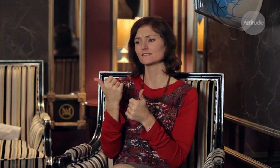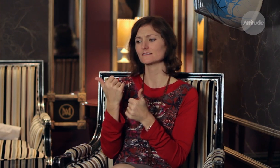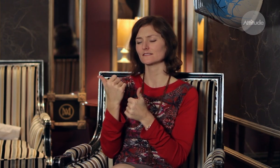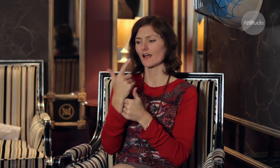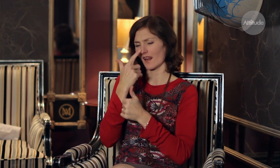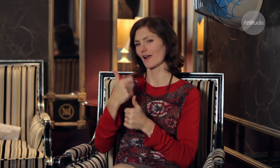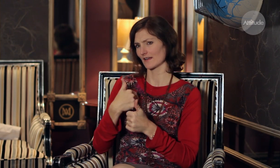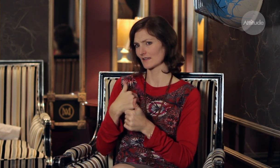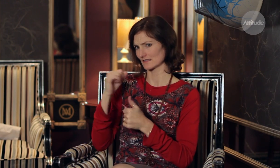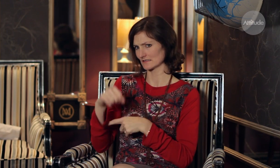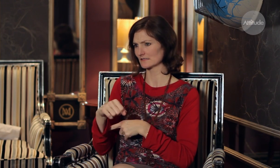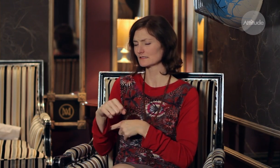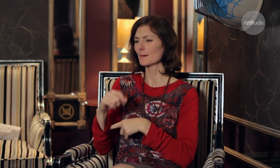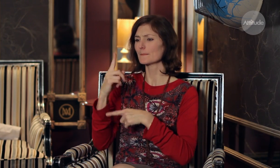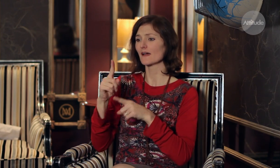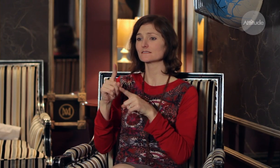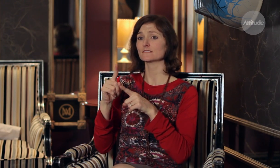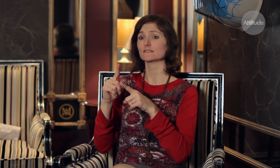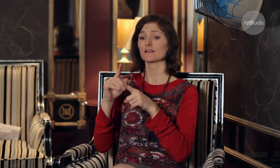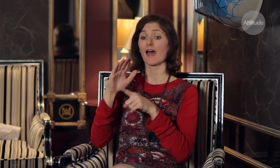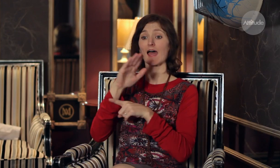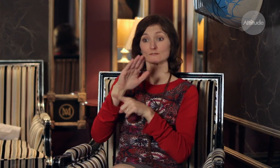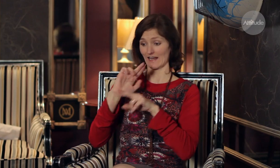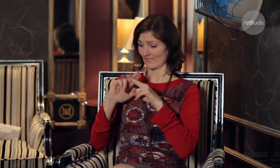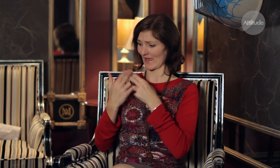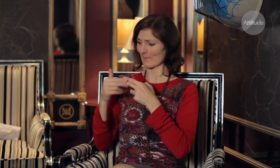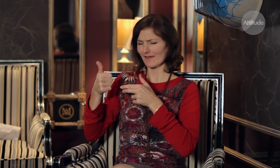Our family are really supportive but beyond that I went to a mainstream school